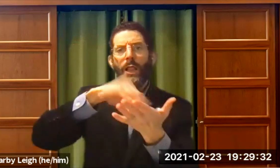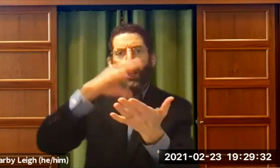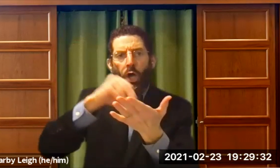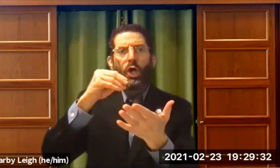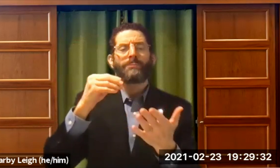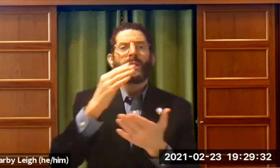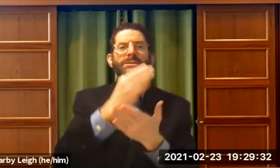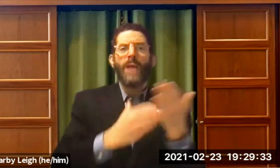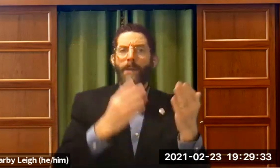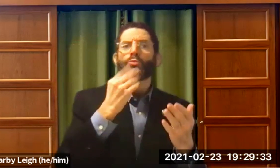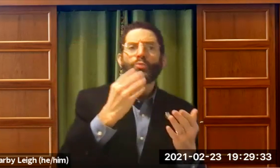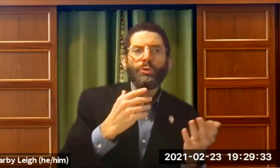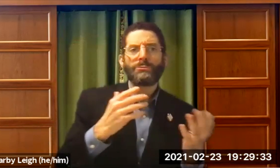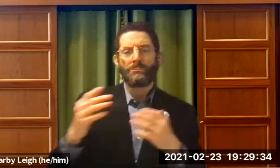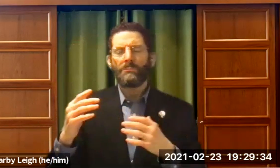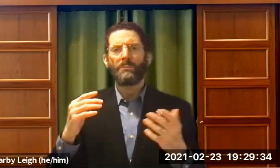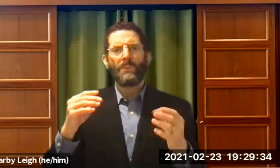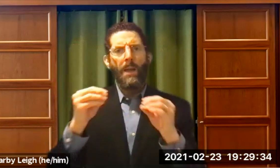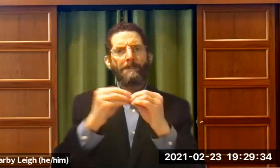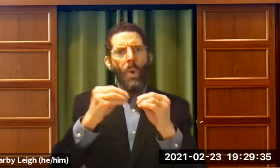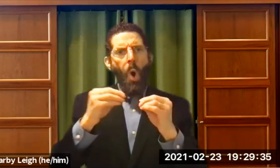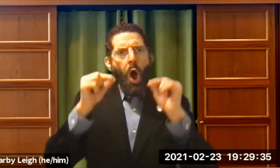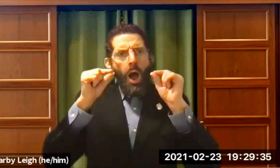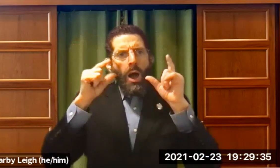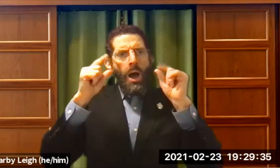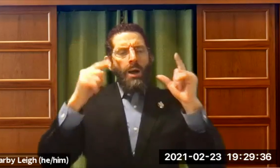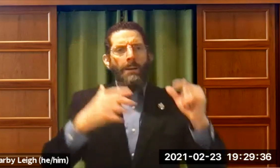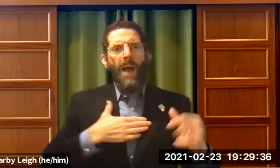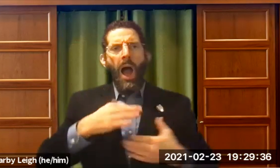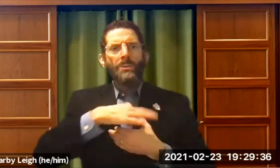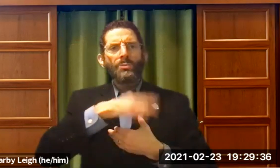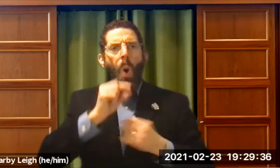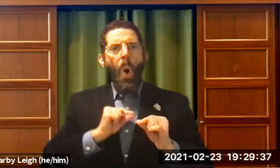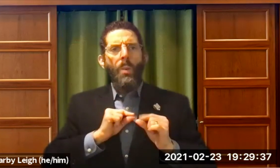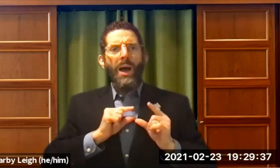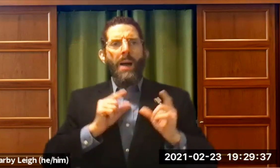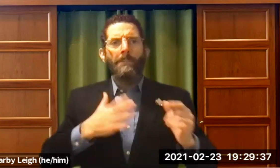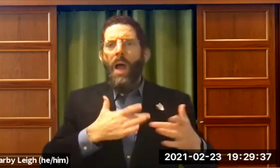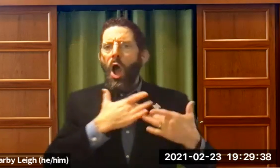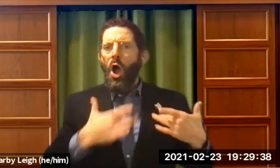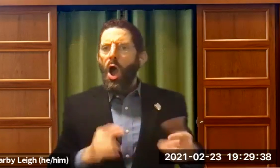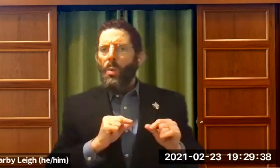courses and learn at JTS. That was very eye opening for me.